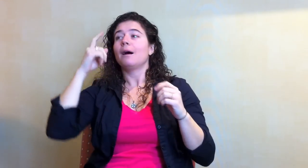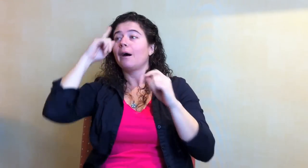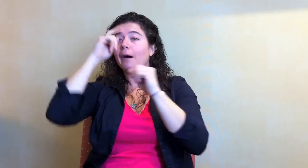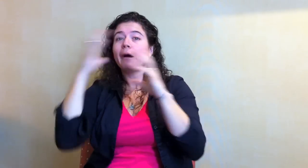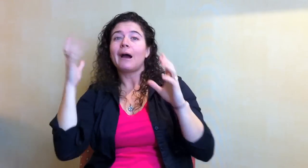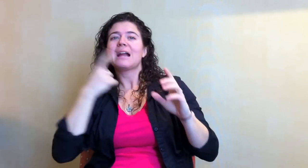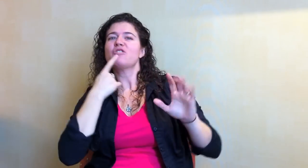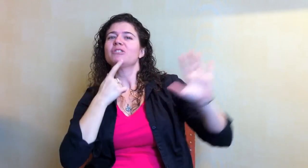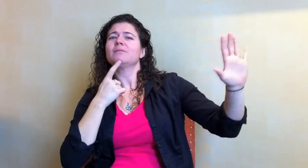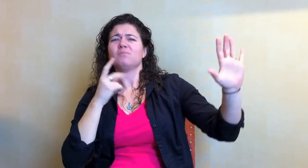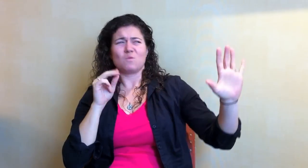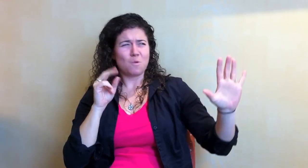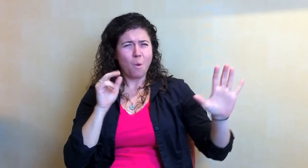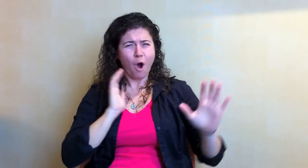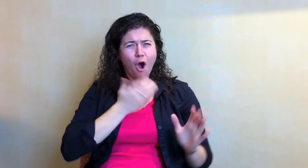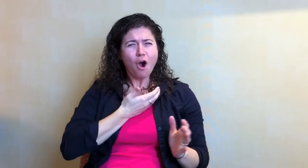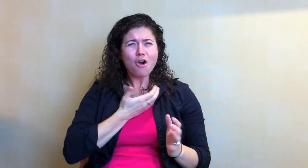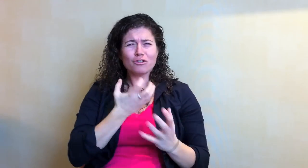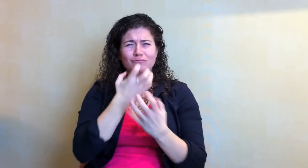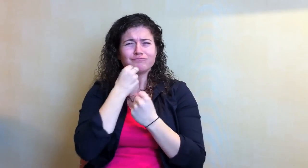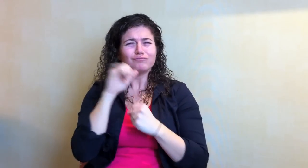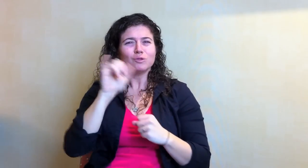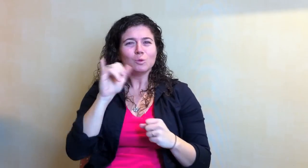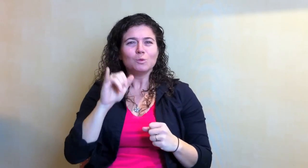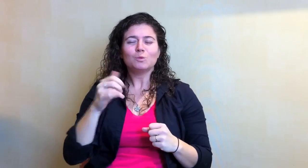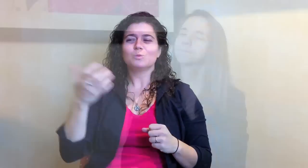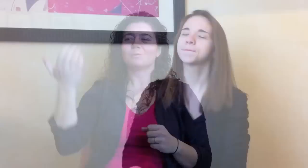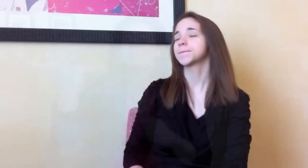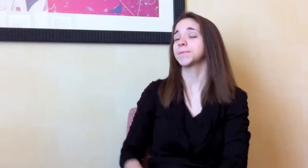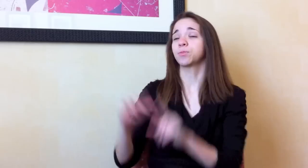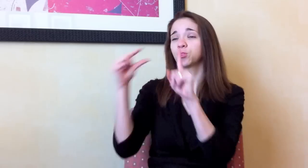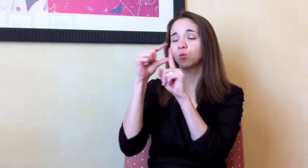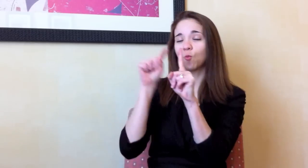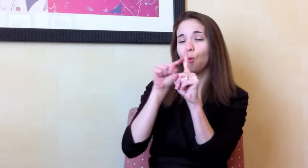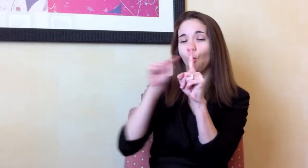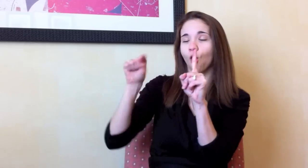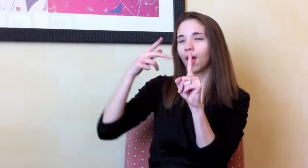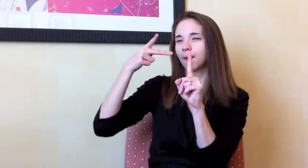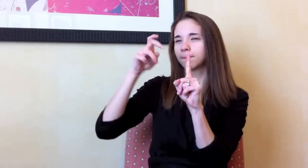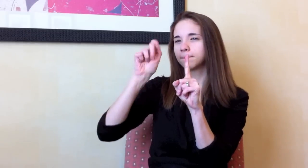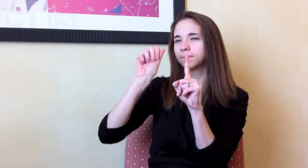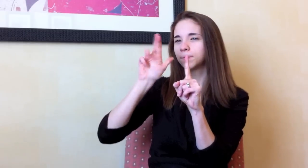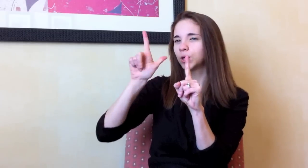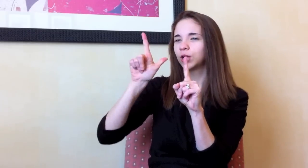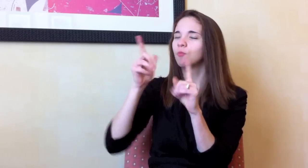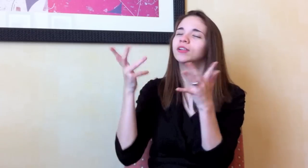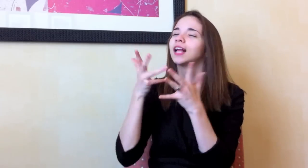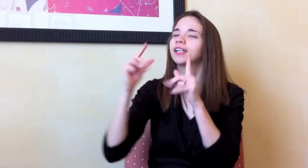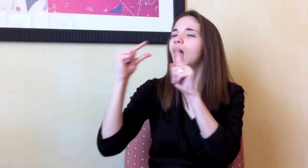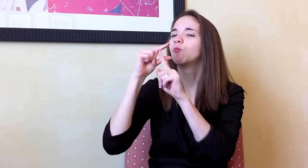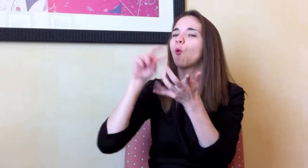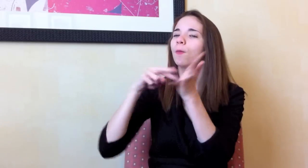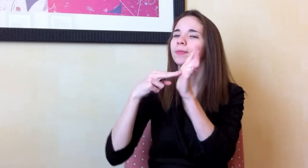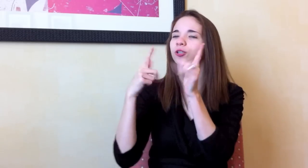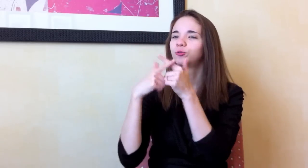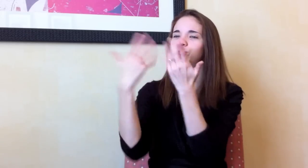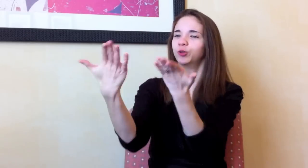People often think its hearing owned, but no, its ours too. What does the word Pearl mean to you?